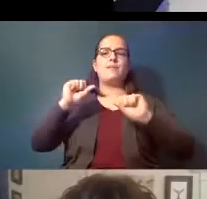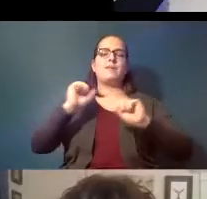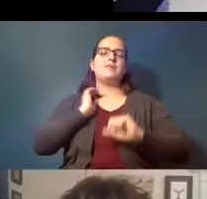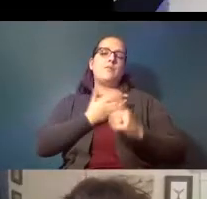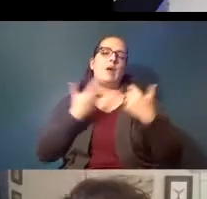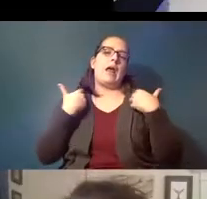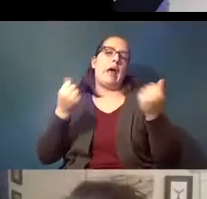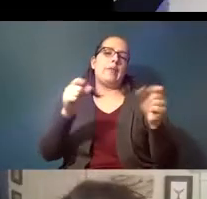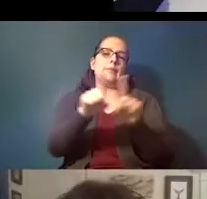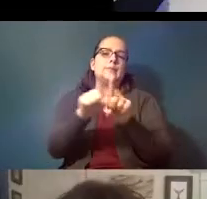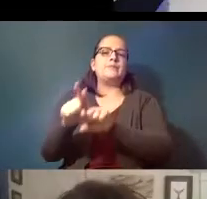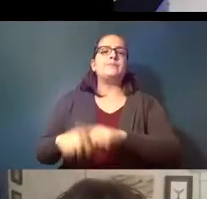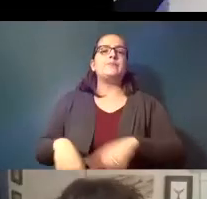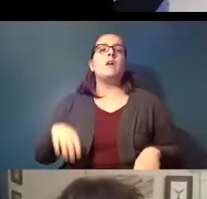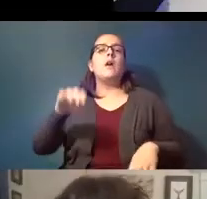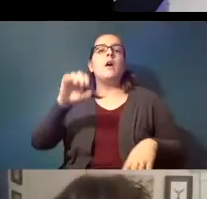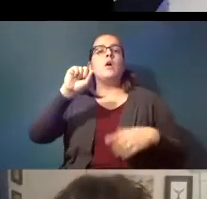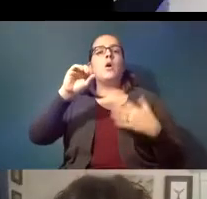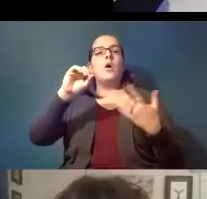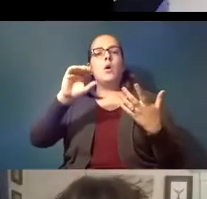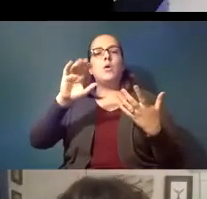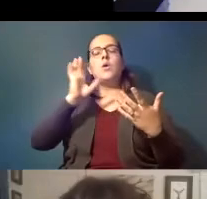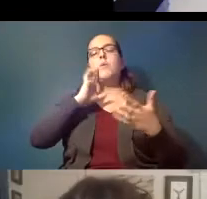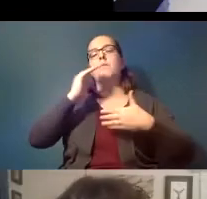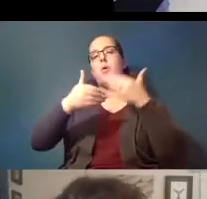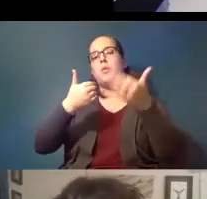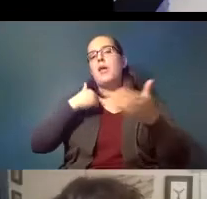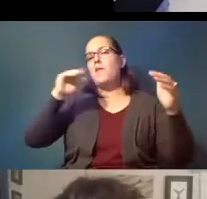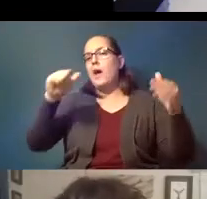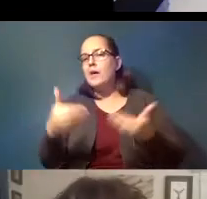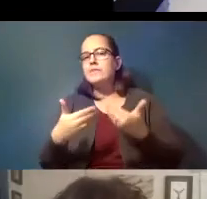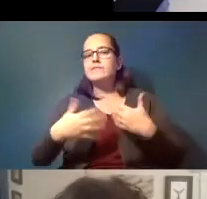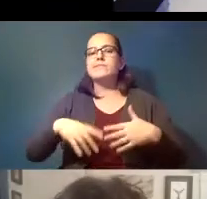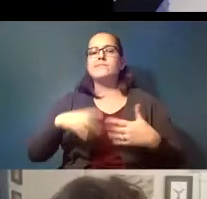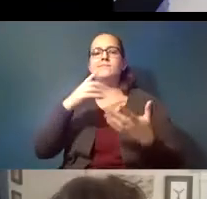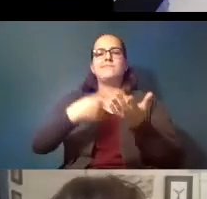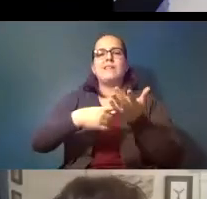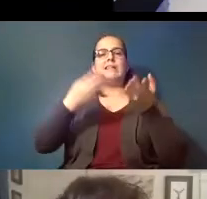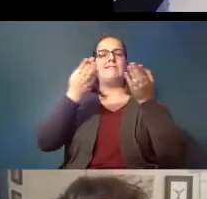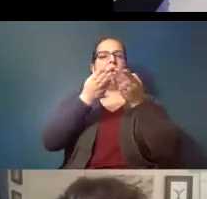so i'll go through and of course have a bit of an introduction and talk generally about what